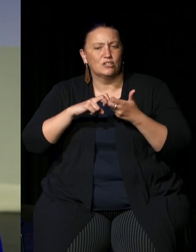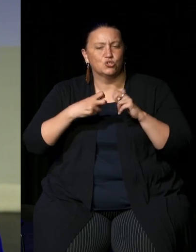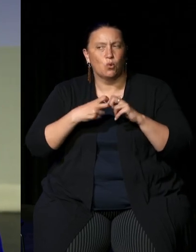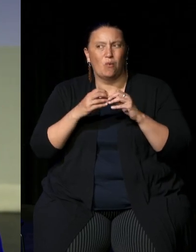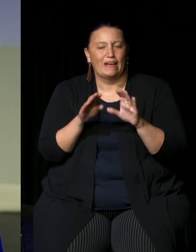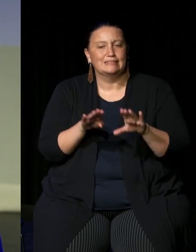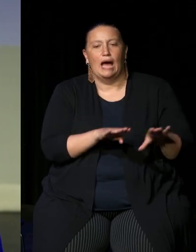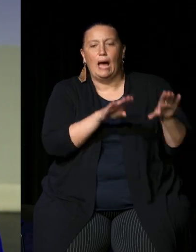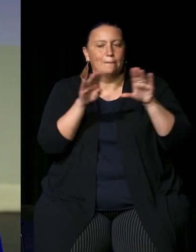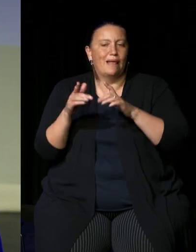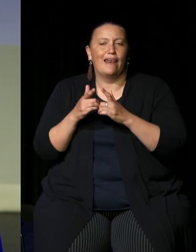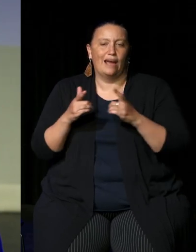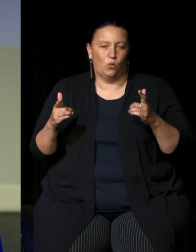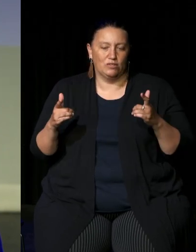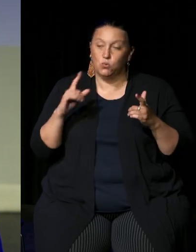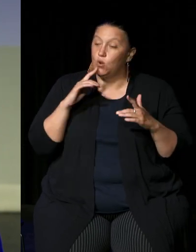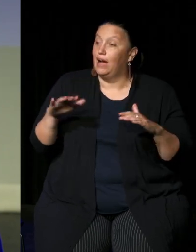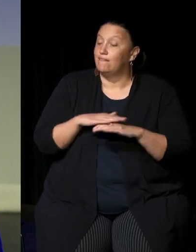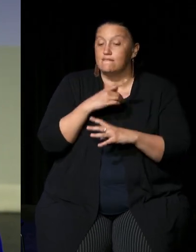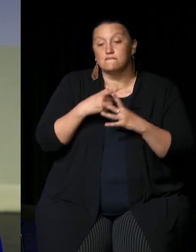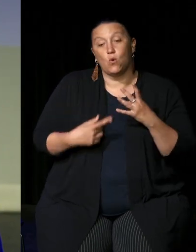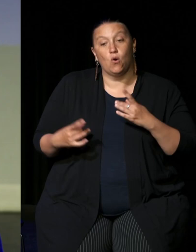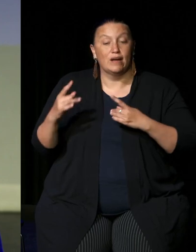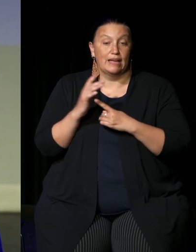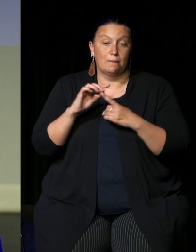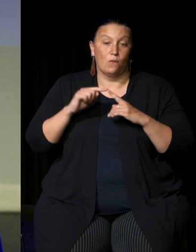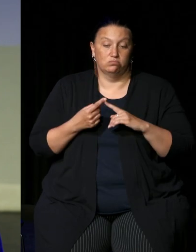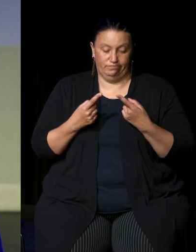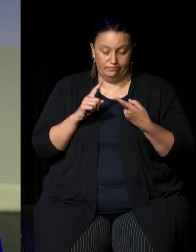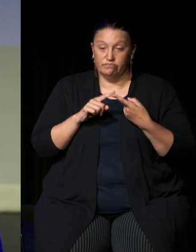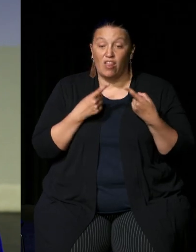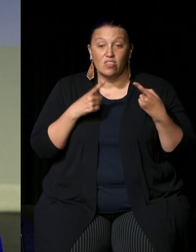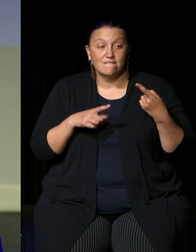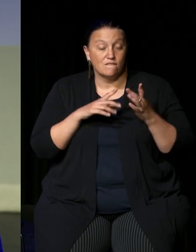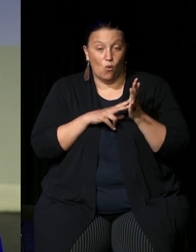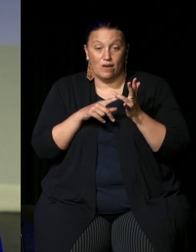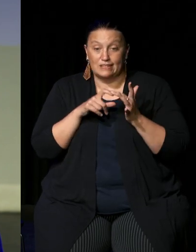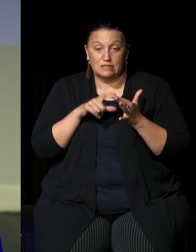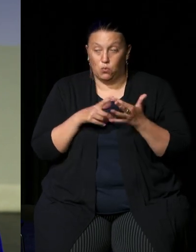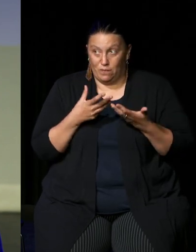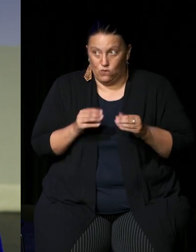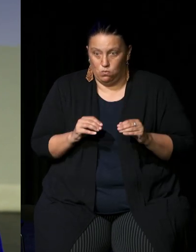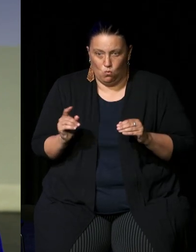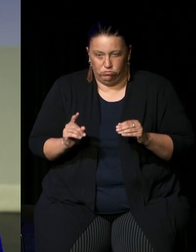we're going to cover four key points: what is the voice and where does it come from, how will the